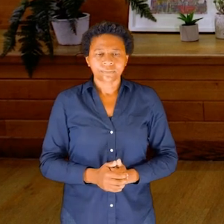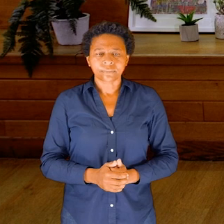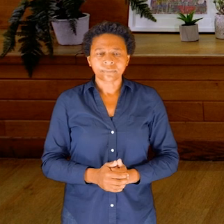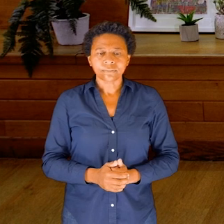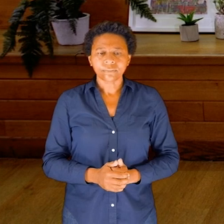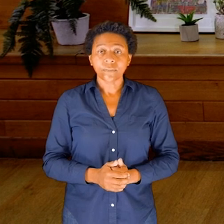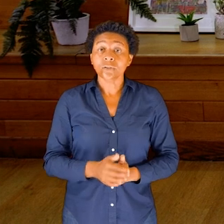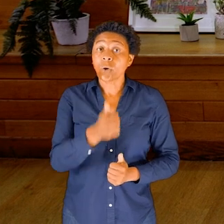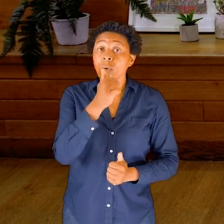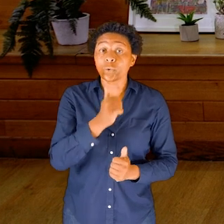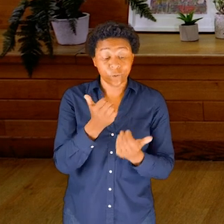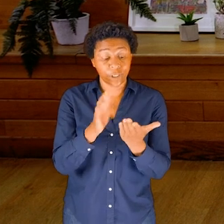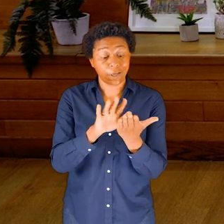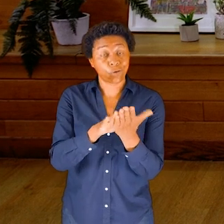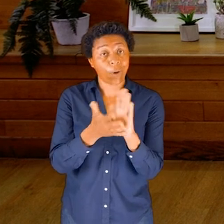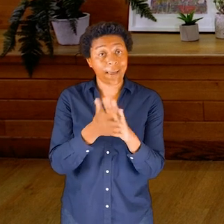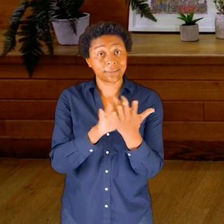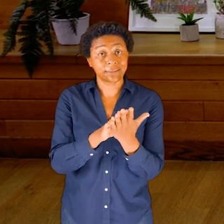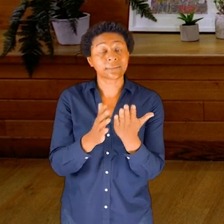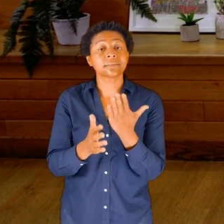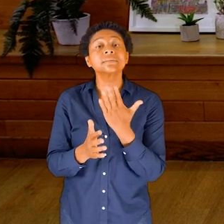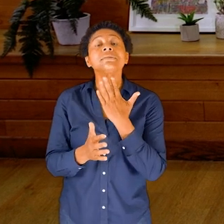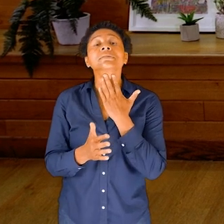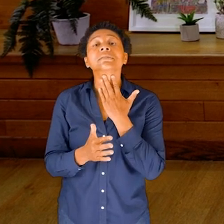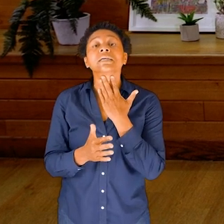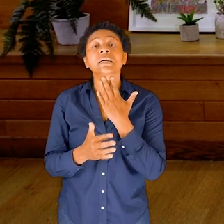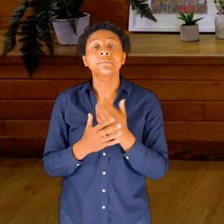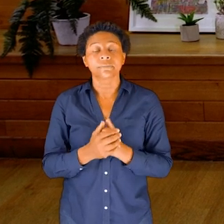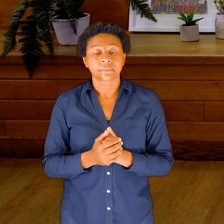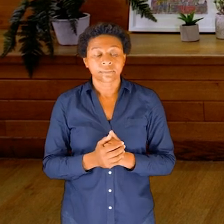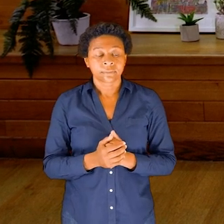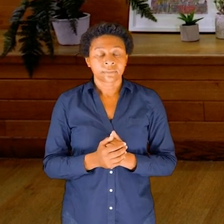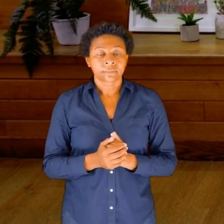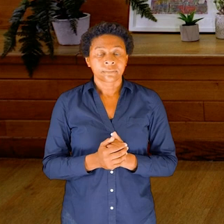Take your hands to your—the front of your neck, so your throat.